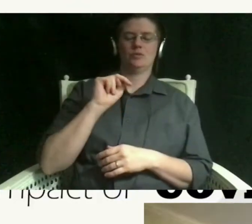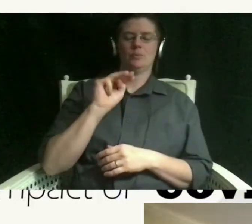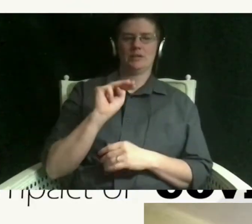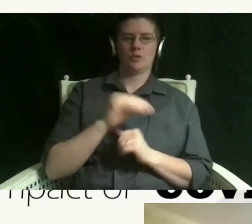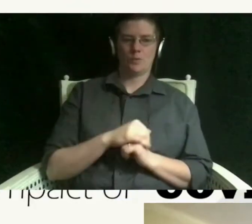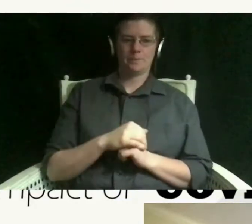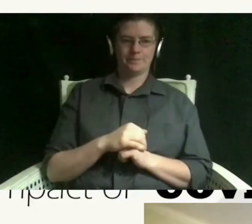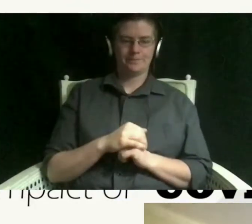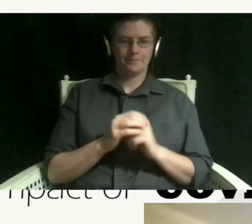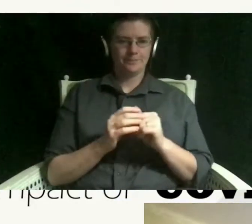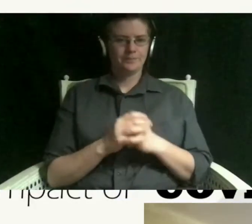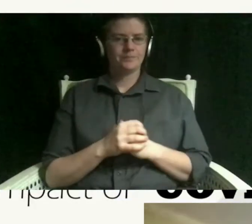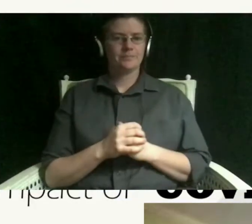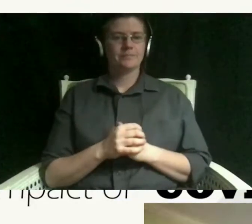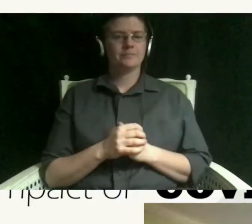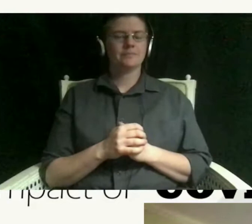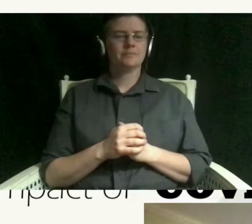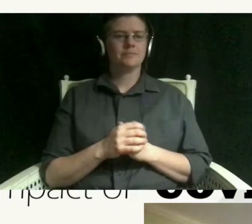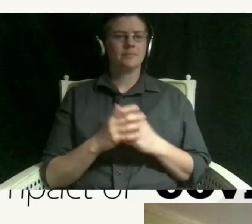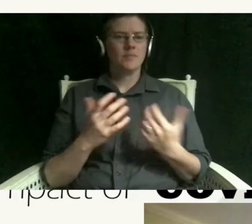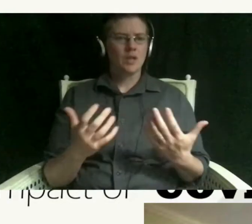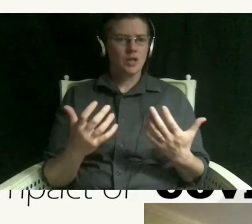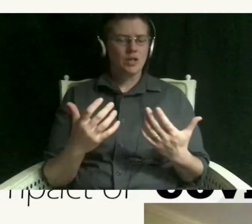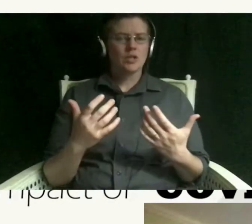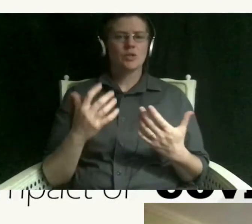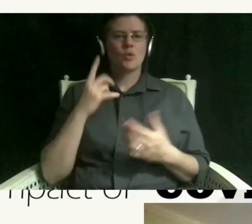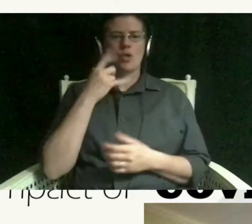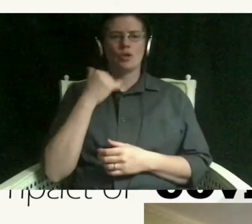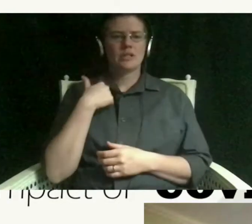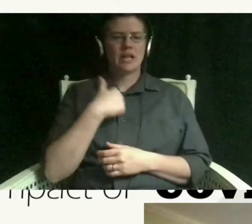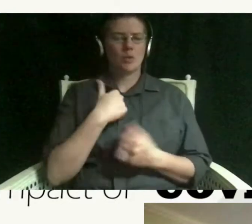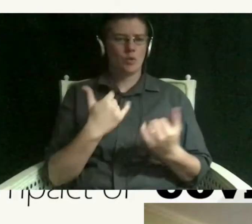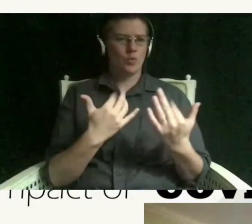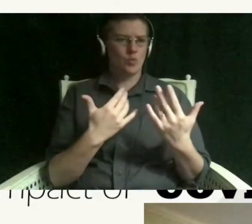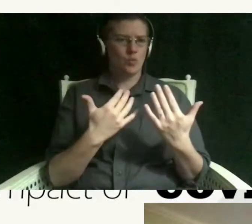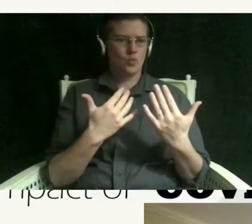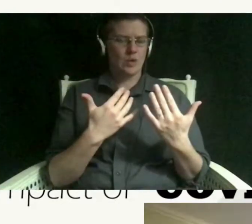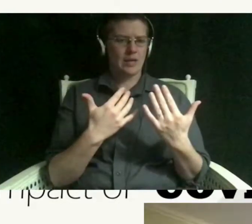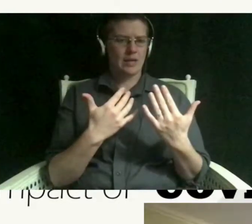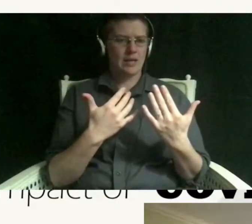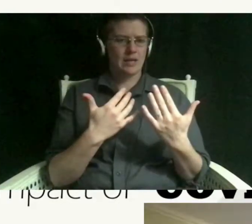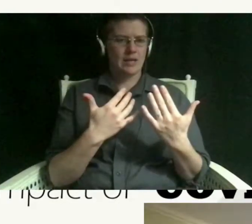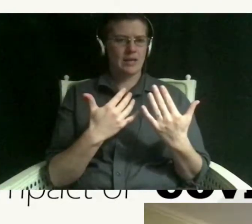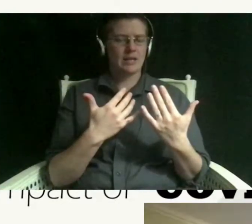um so it looks like we're waiting on connect so while we're waiting on her i'll just describe